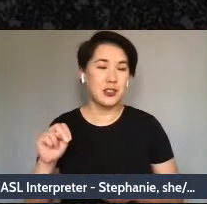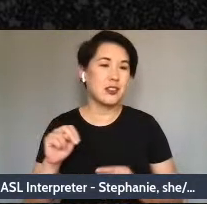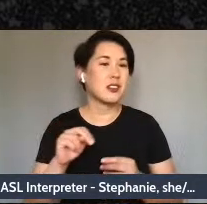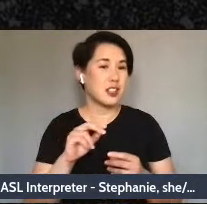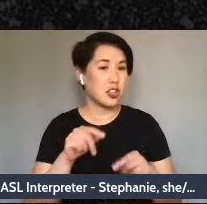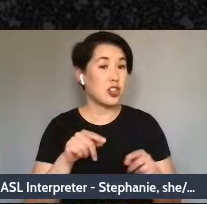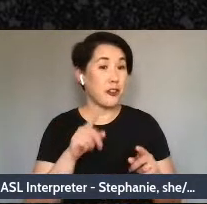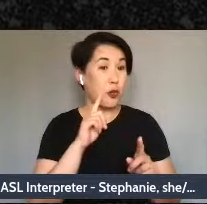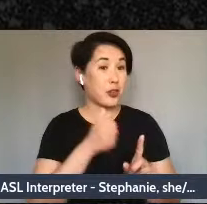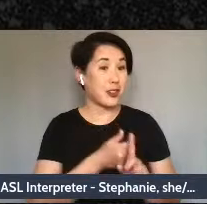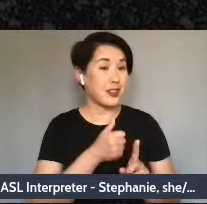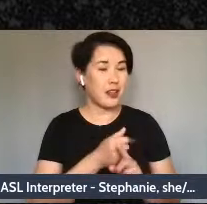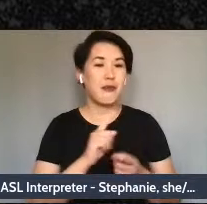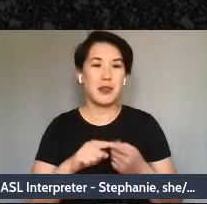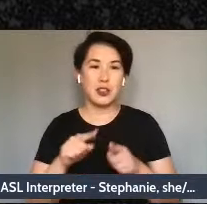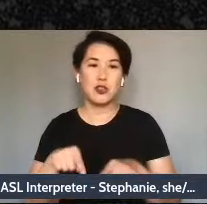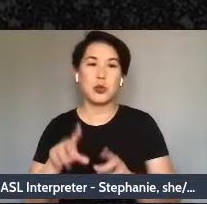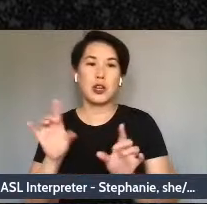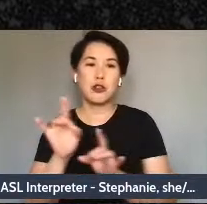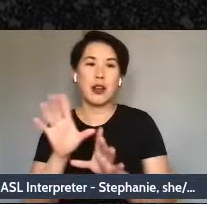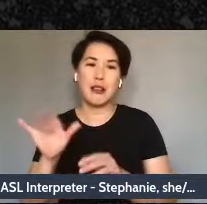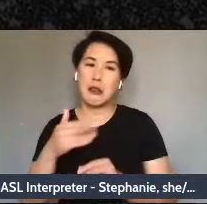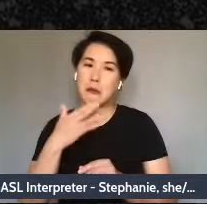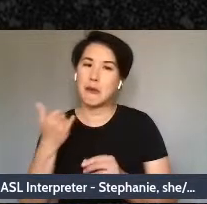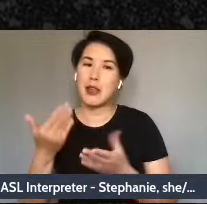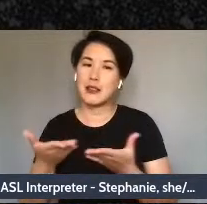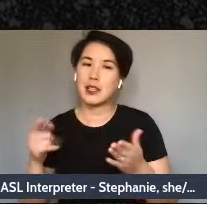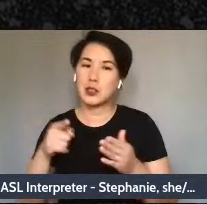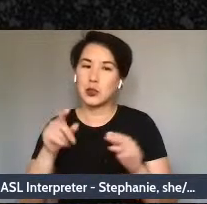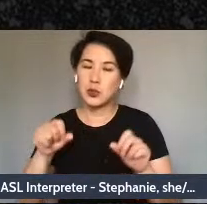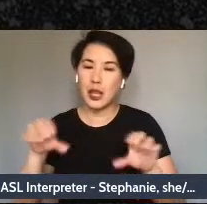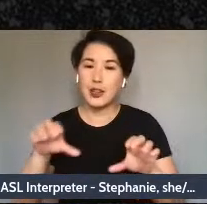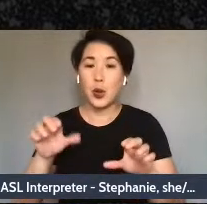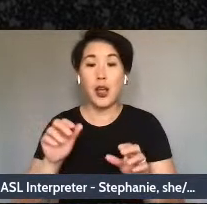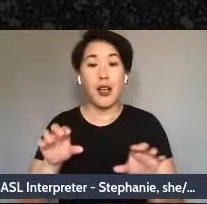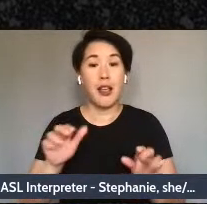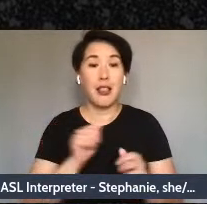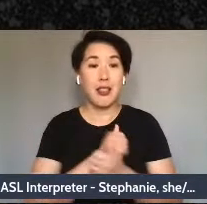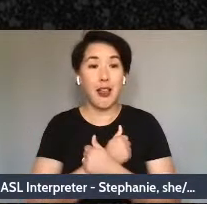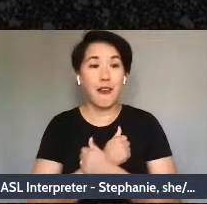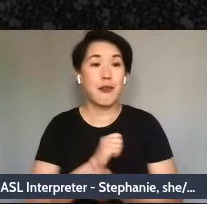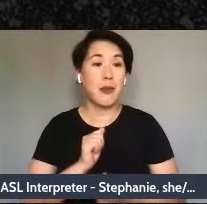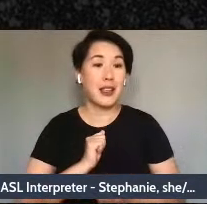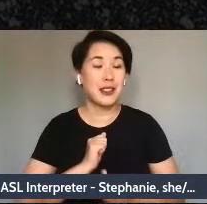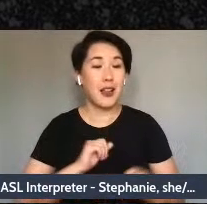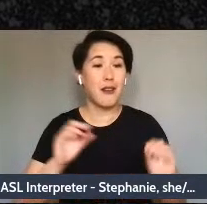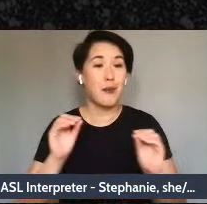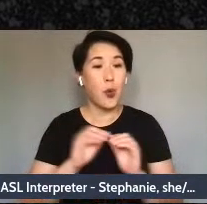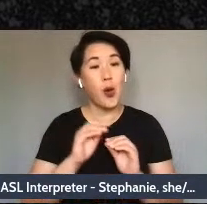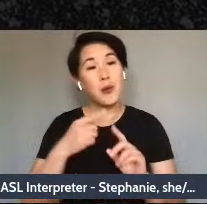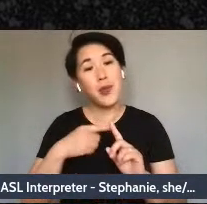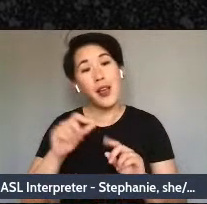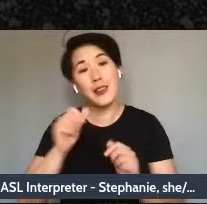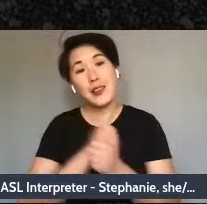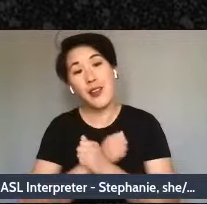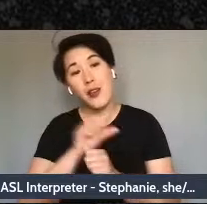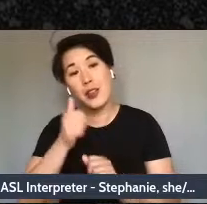yeah love myself more and to love others better without labels i love that living without labels